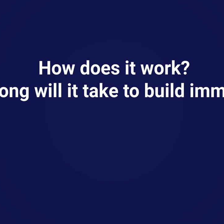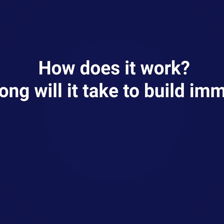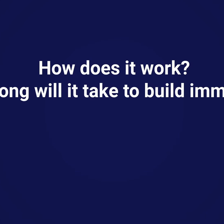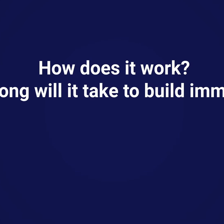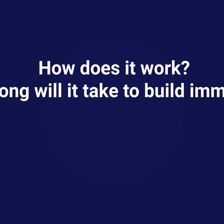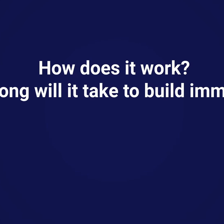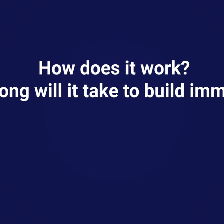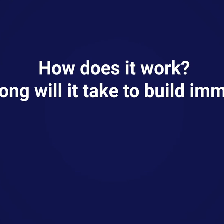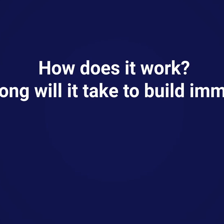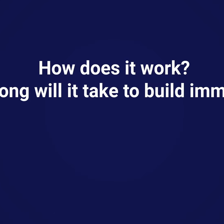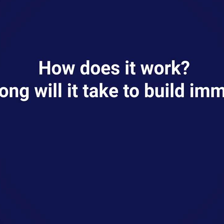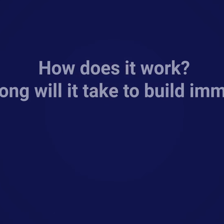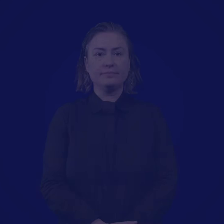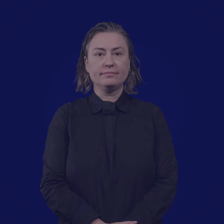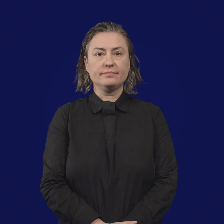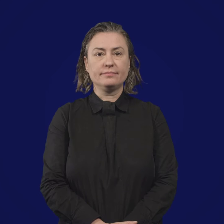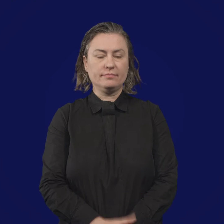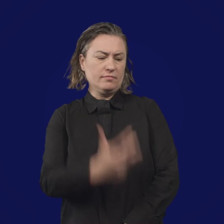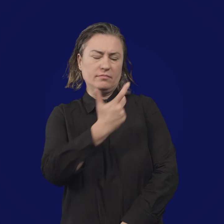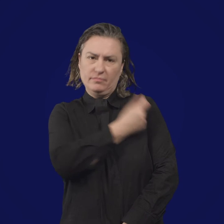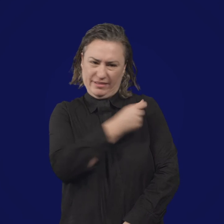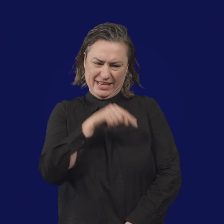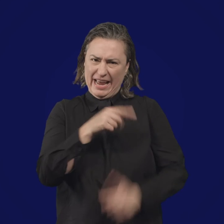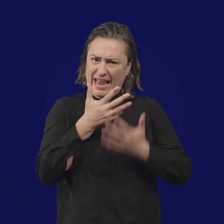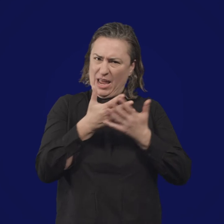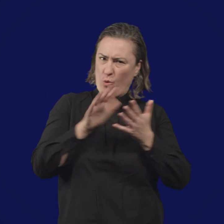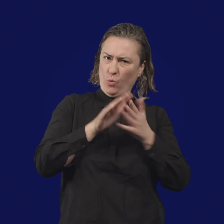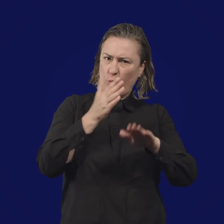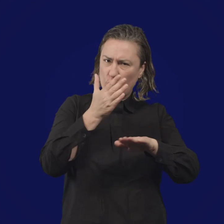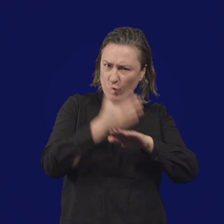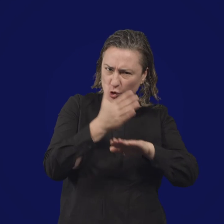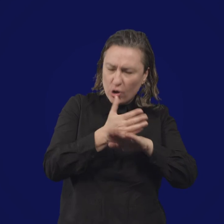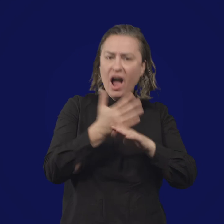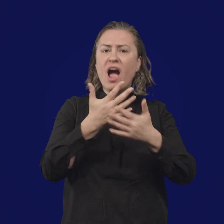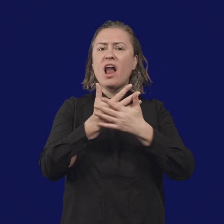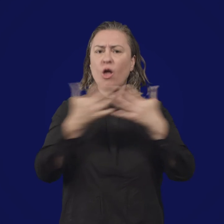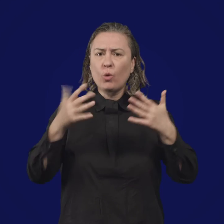The vaccine introduces inactive parts of the COVID-19 virus to your body,